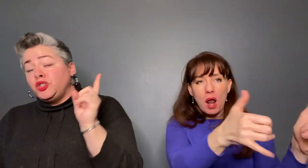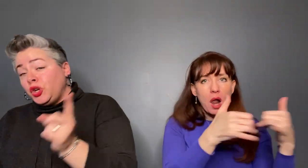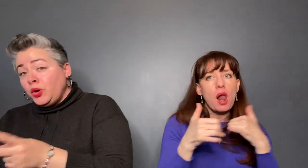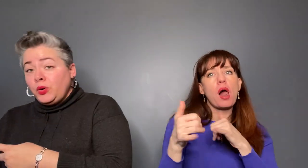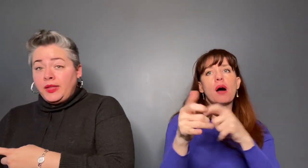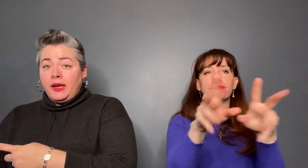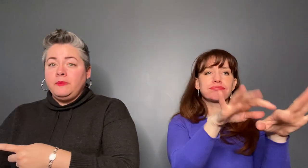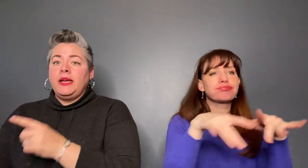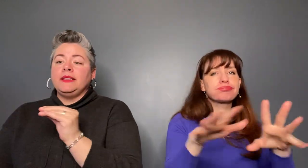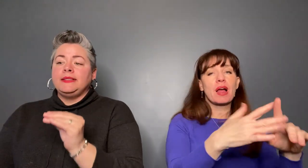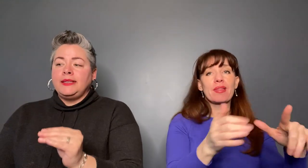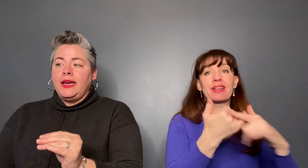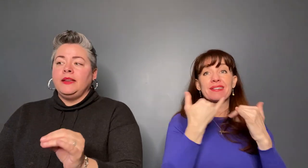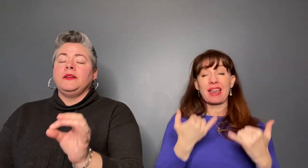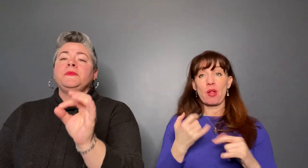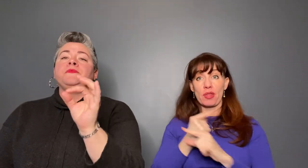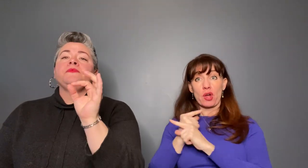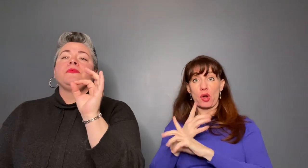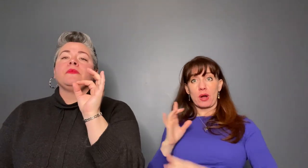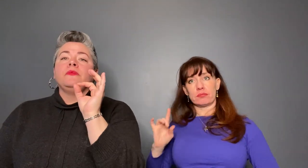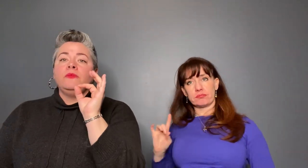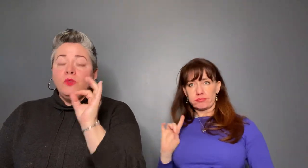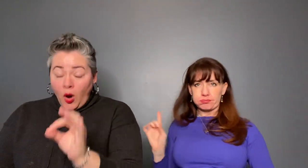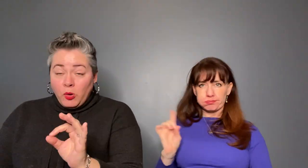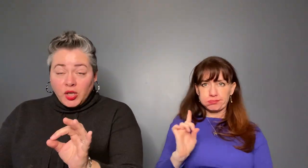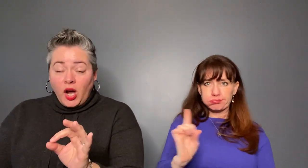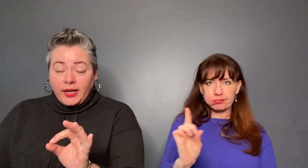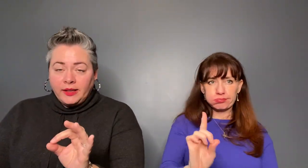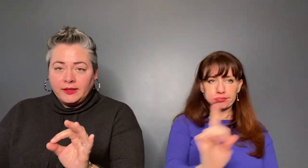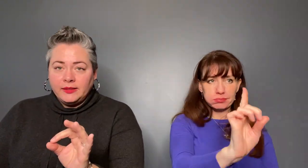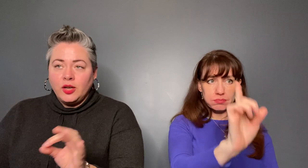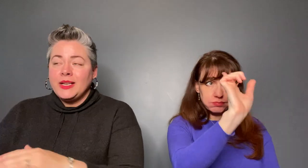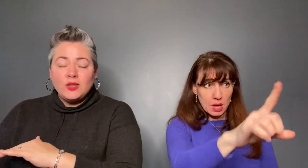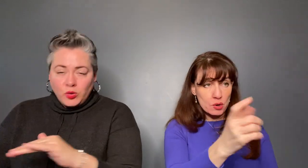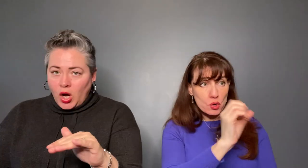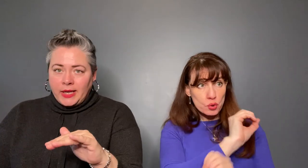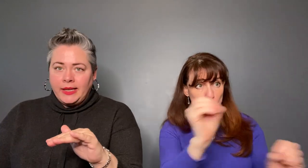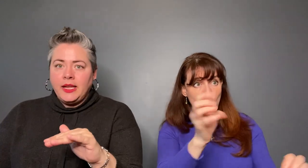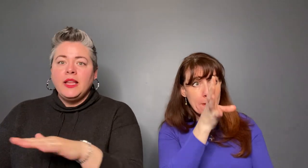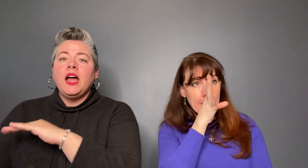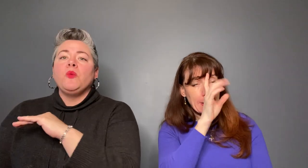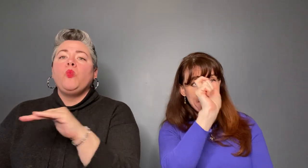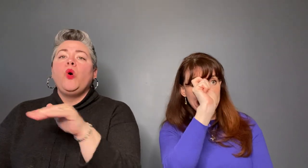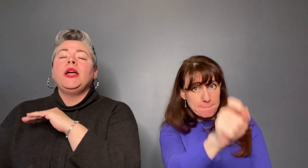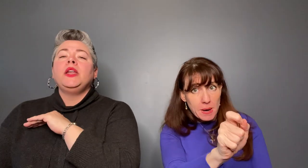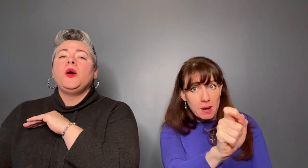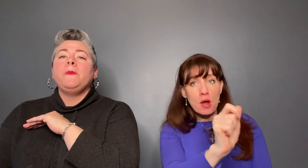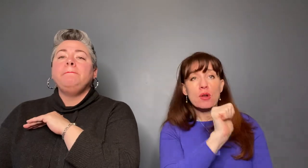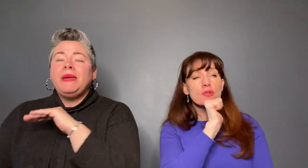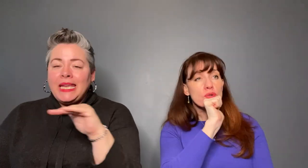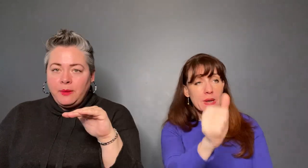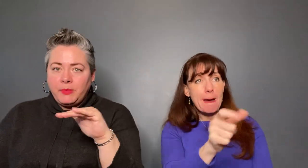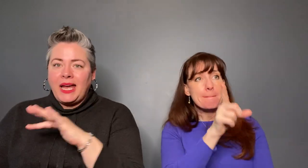guard went to them and said no more talking, there is no talking, not one peep